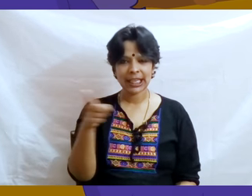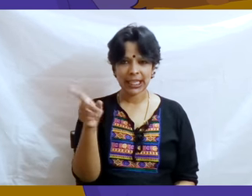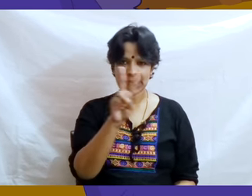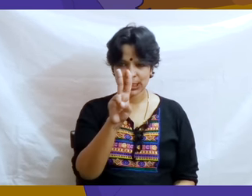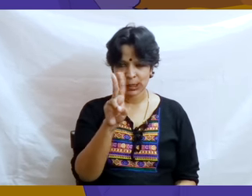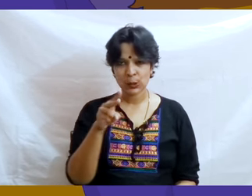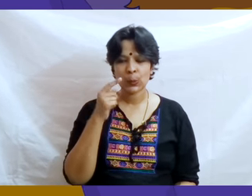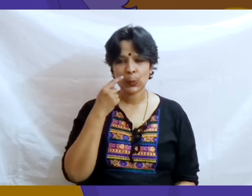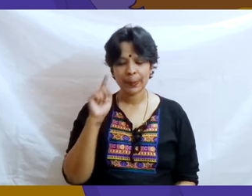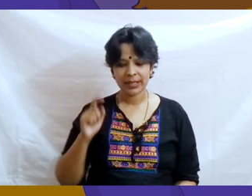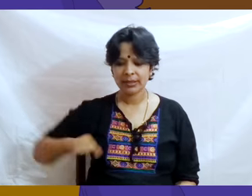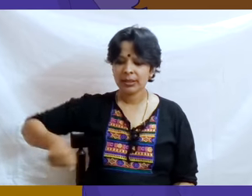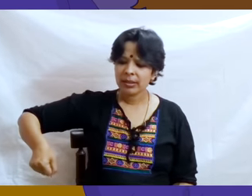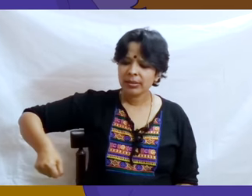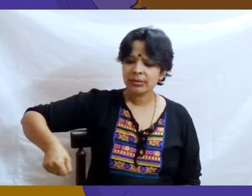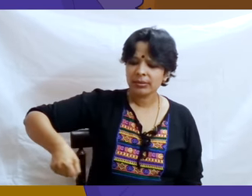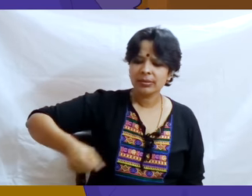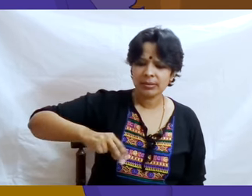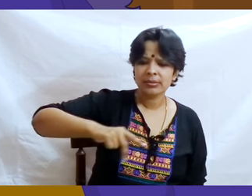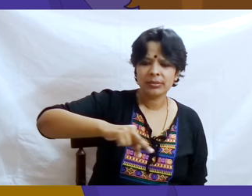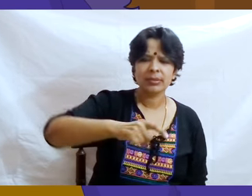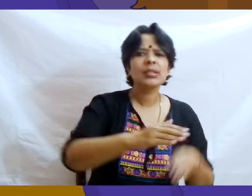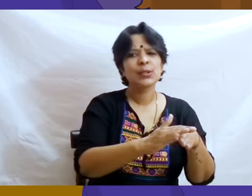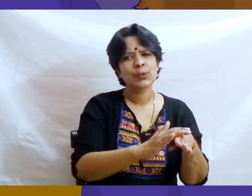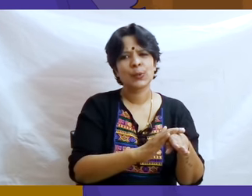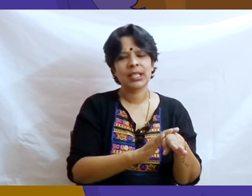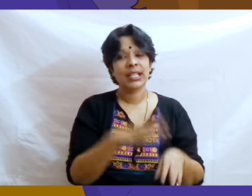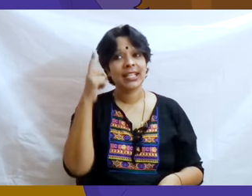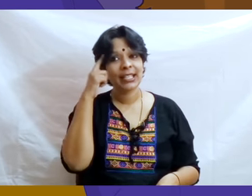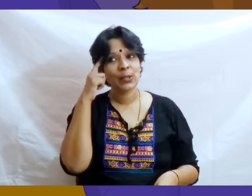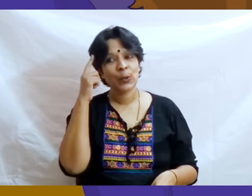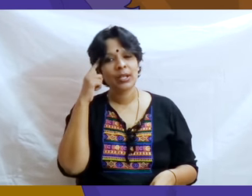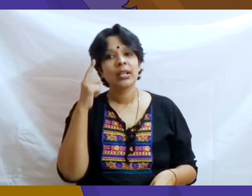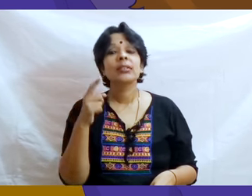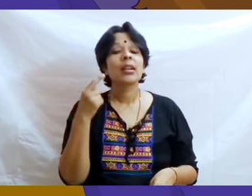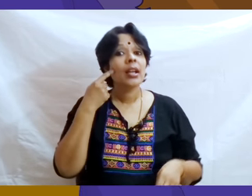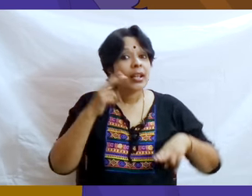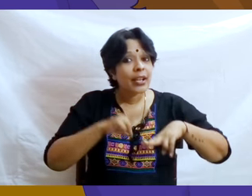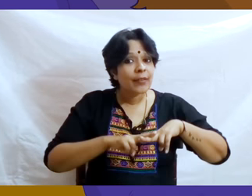They drove him very slowly for they thought they would have a better chance to sell him if they kept him in good condition.